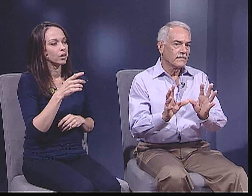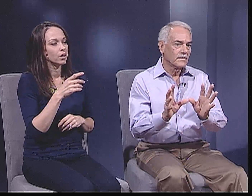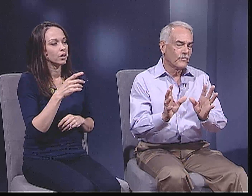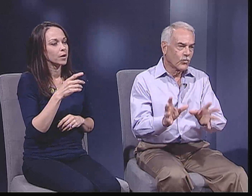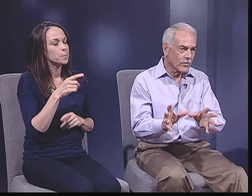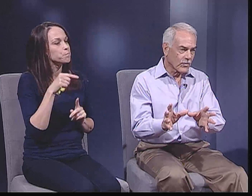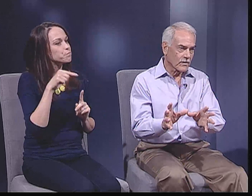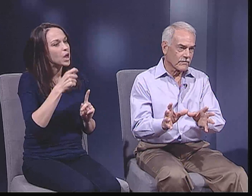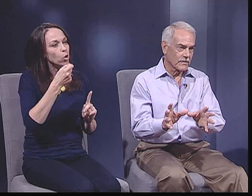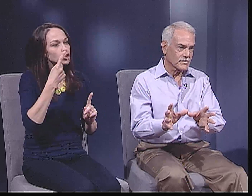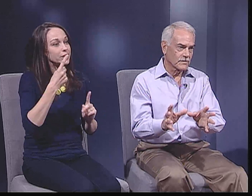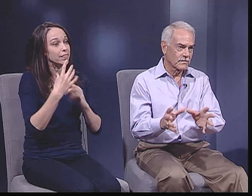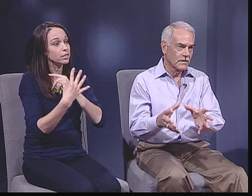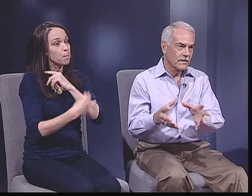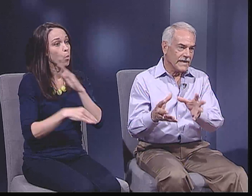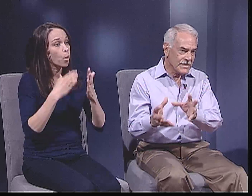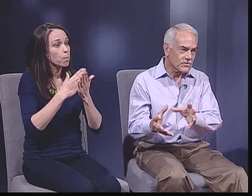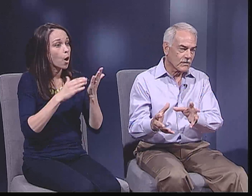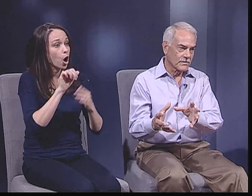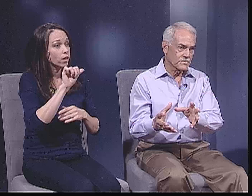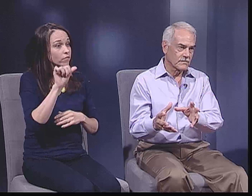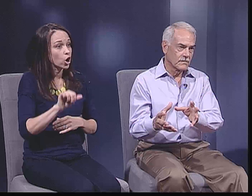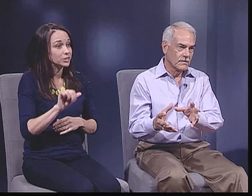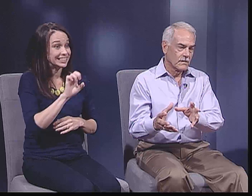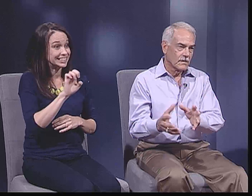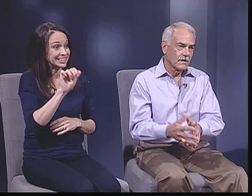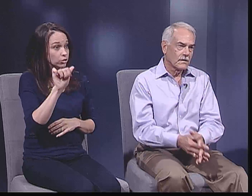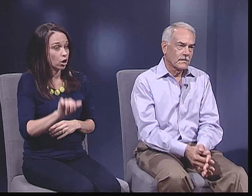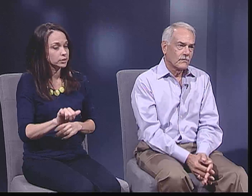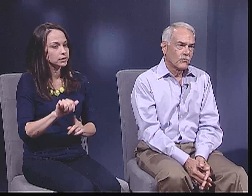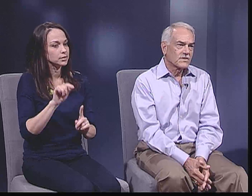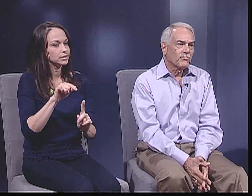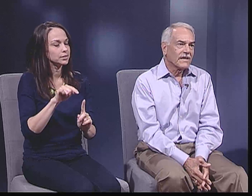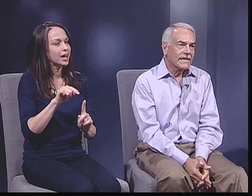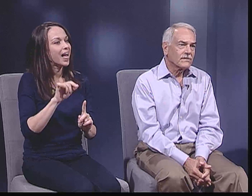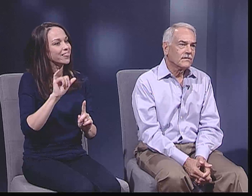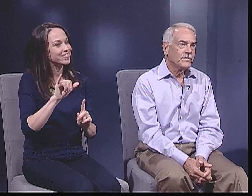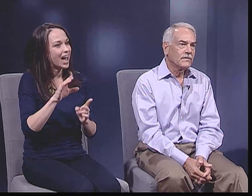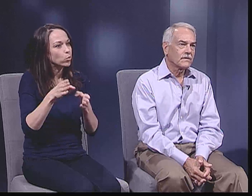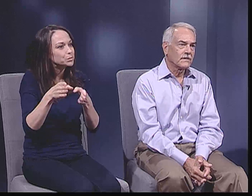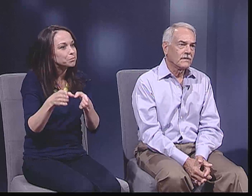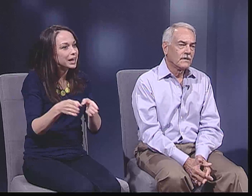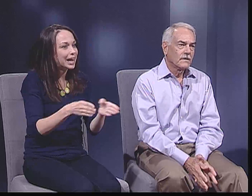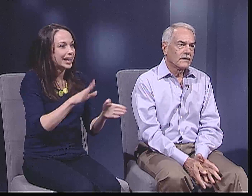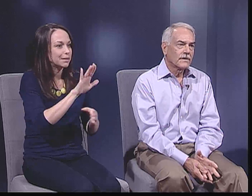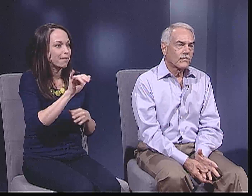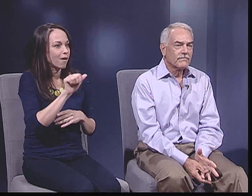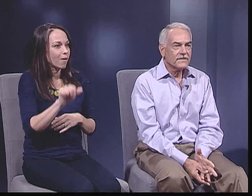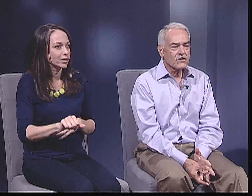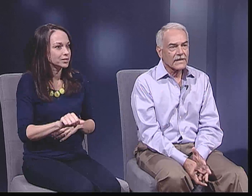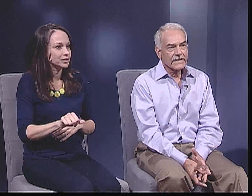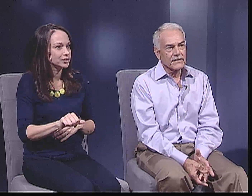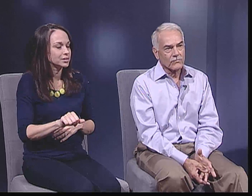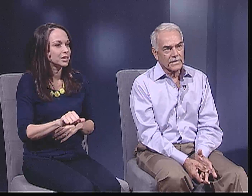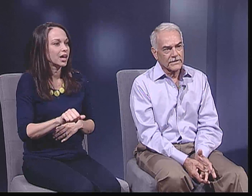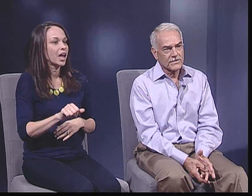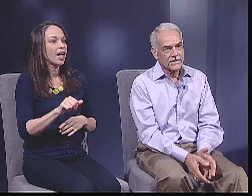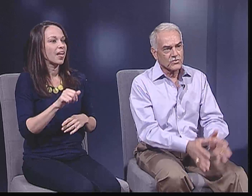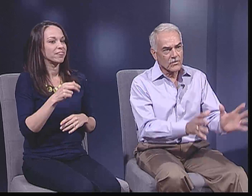They don't understand that the poor part of Austin, East Austin, was a planned community.